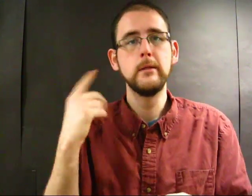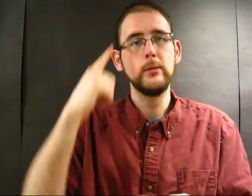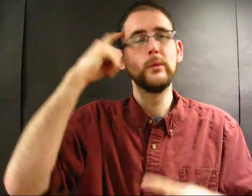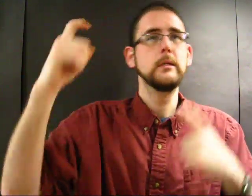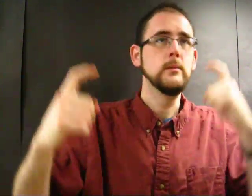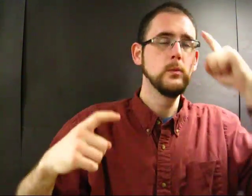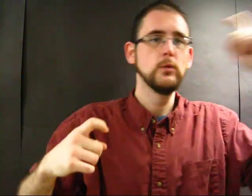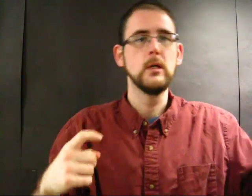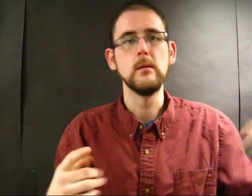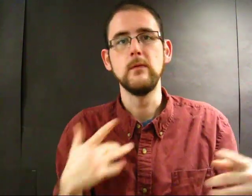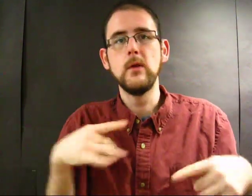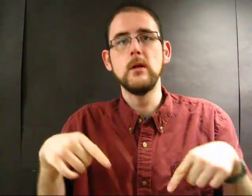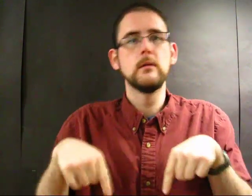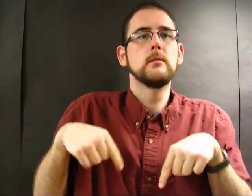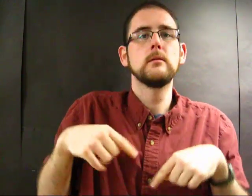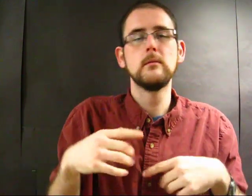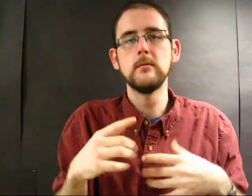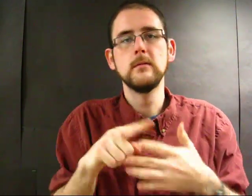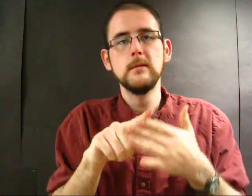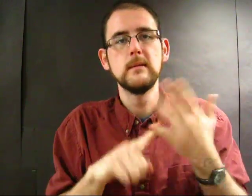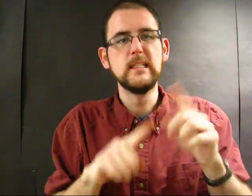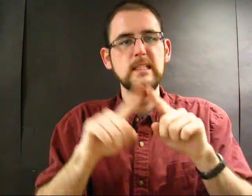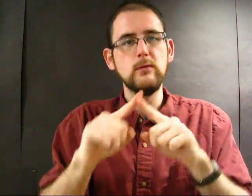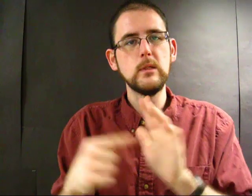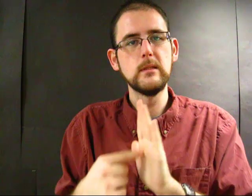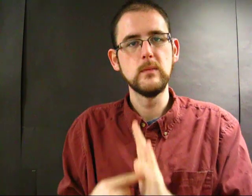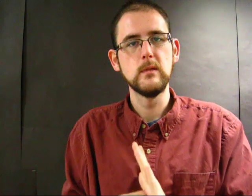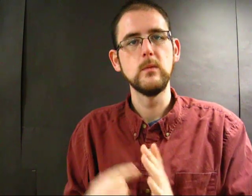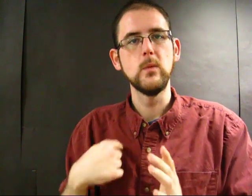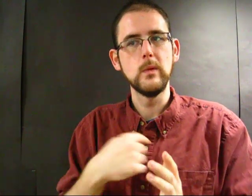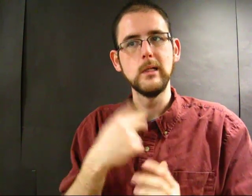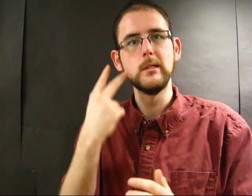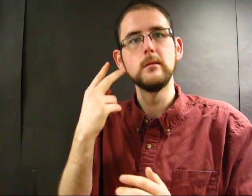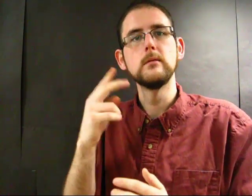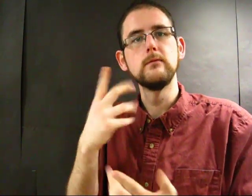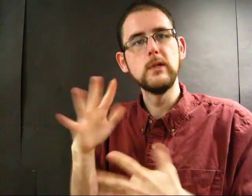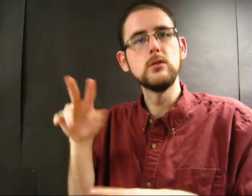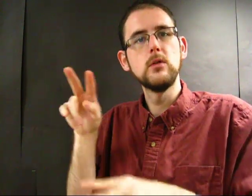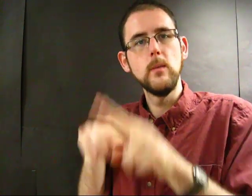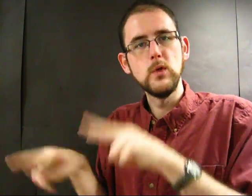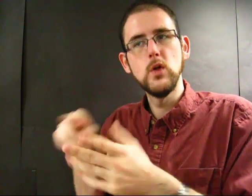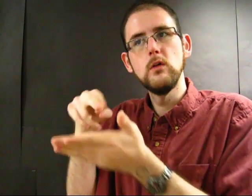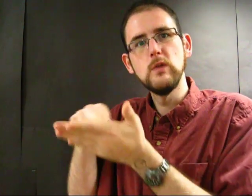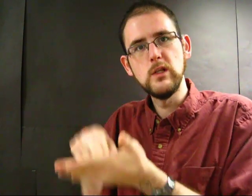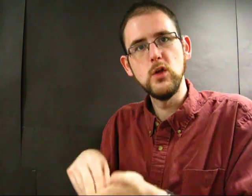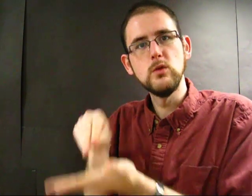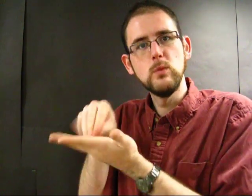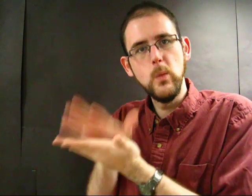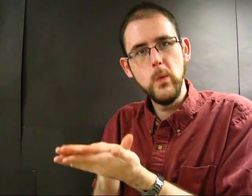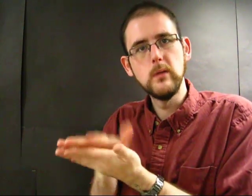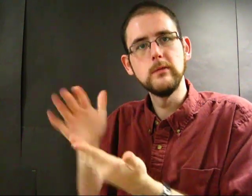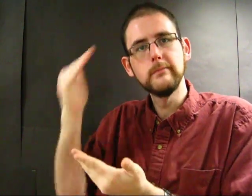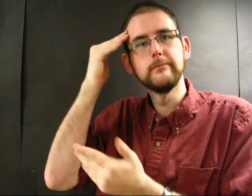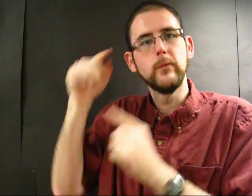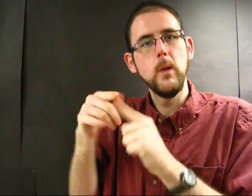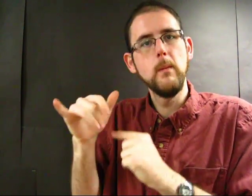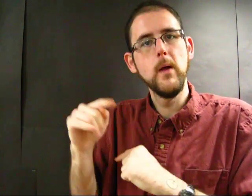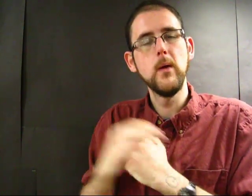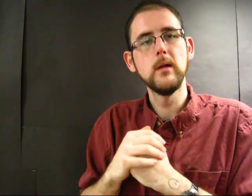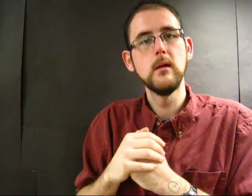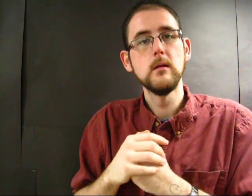dreams, anxiety and other symptoms that we've observed and recorded and have learned about.